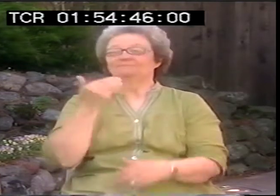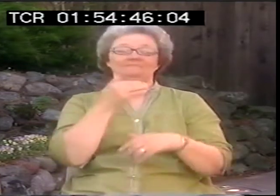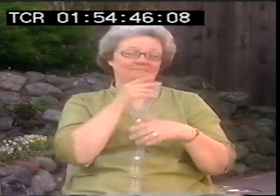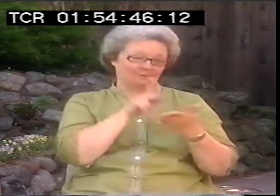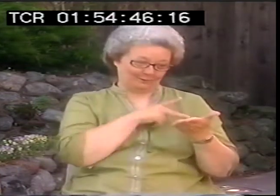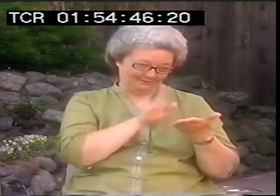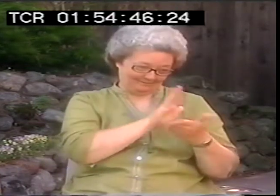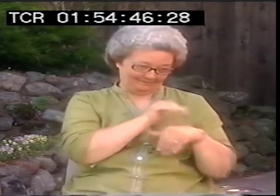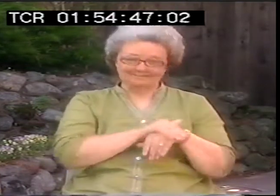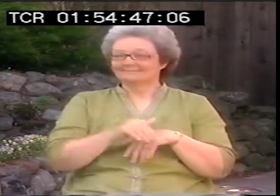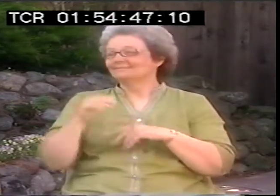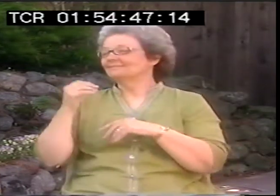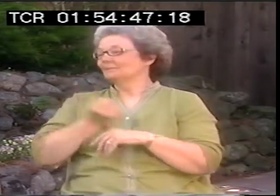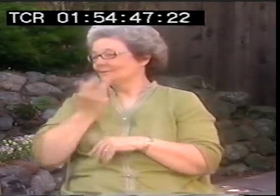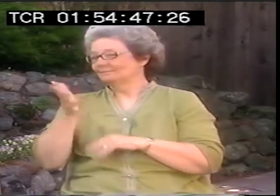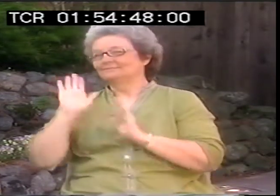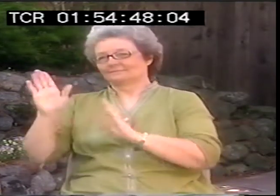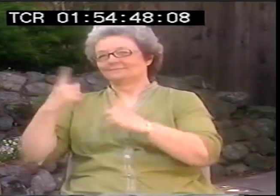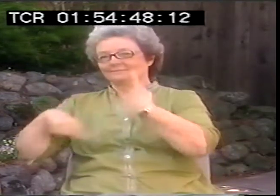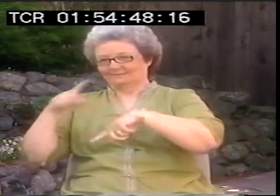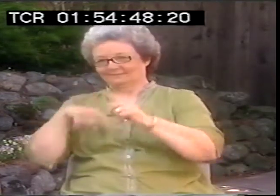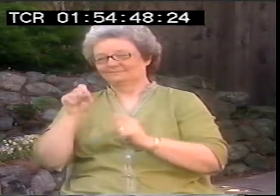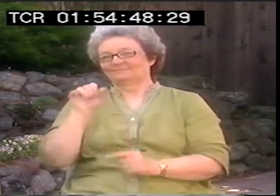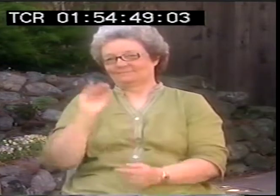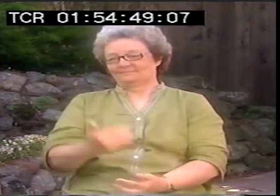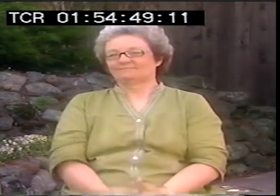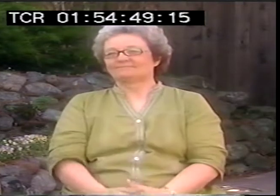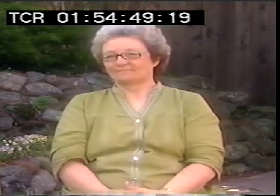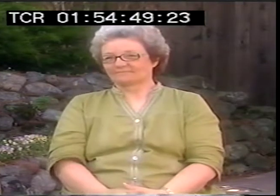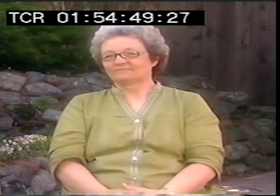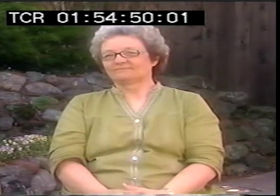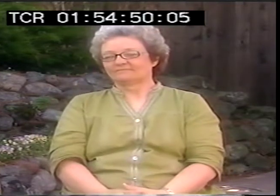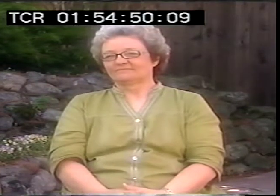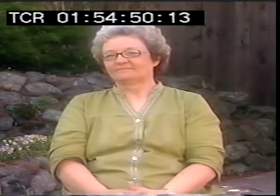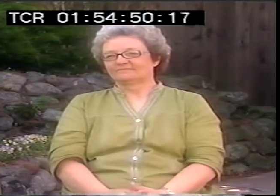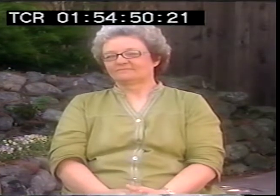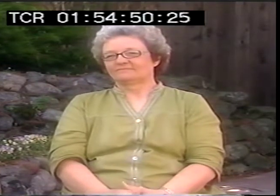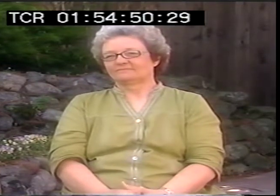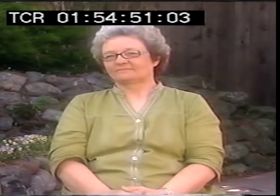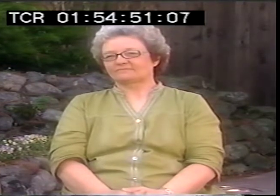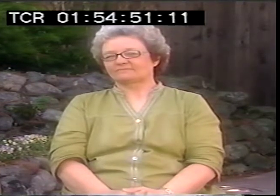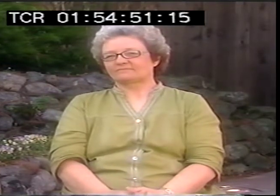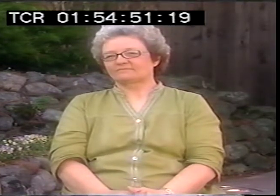It seems that that's what's happening. That's the difference one means written and one means signed.